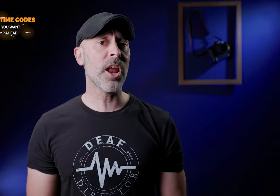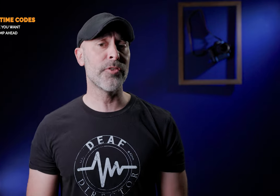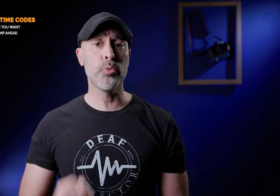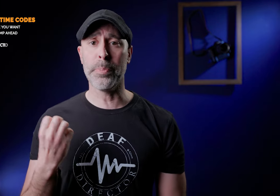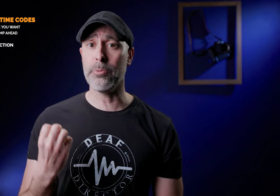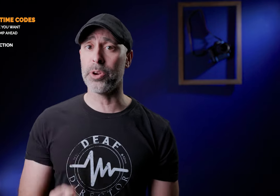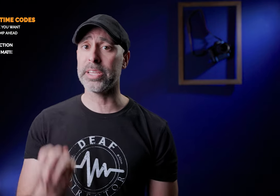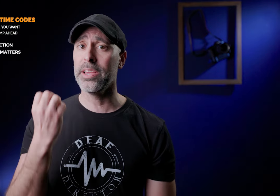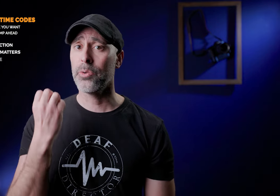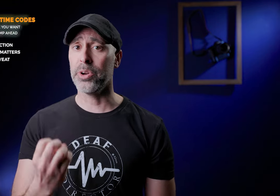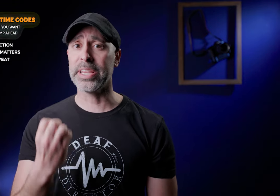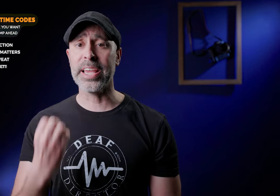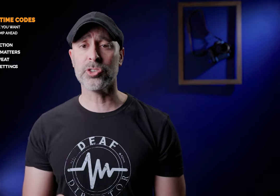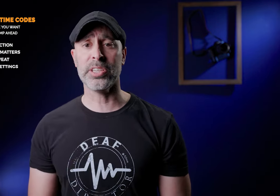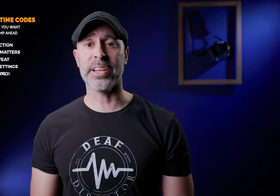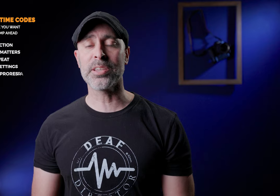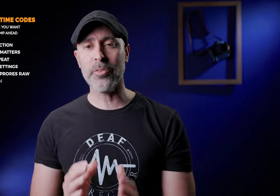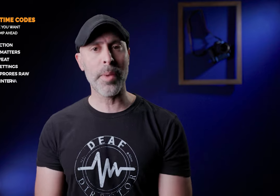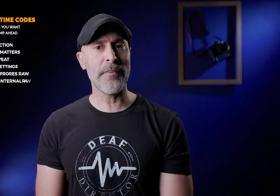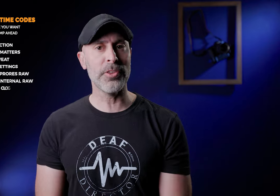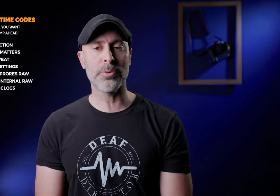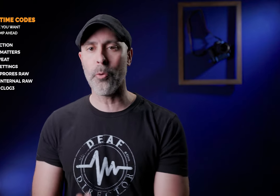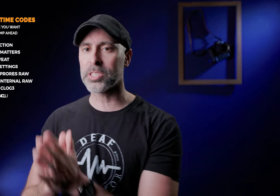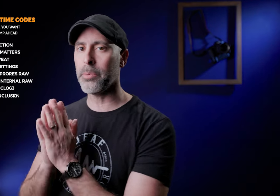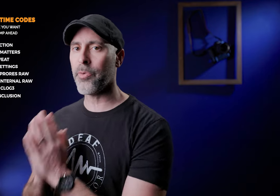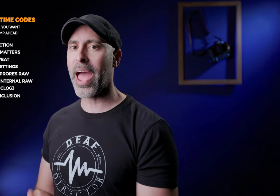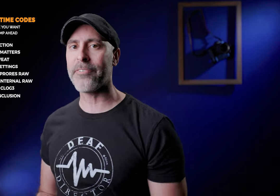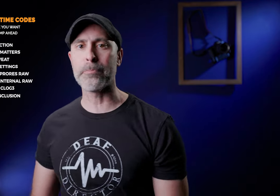you would be really really interested in some of you may have heard this before some of you haven't